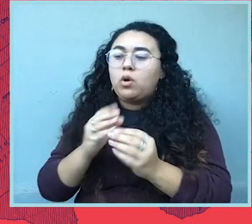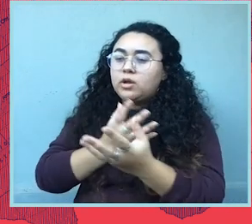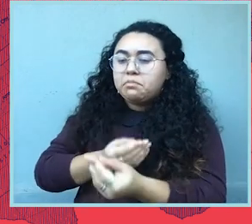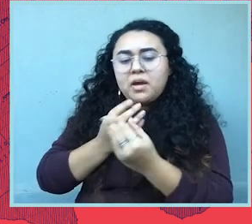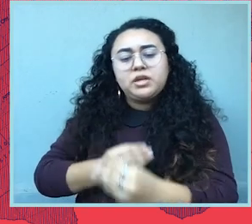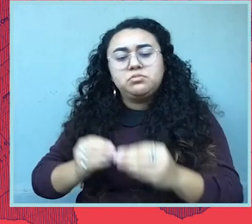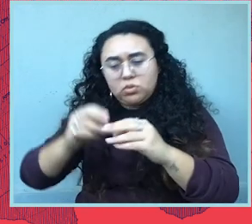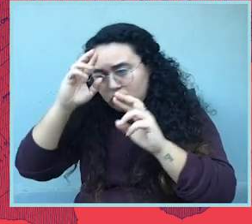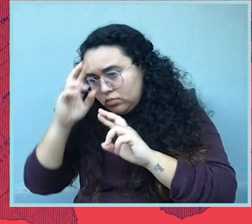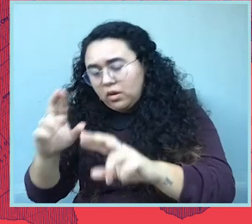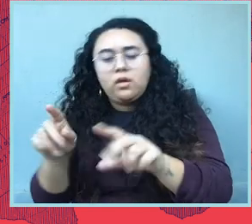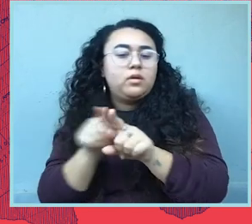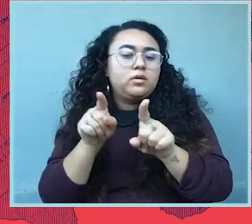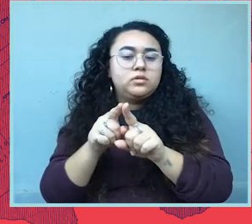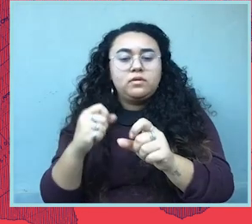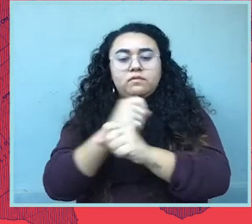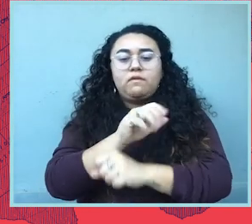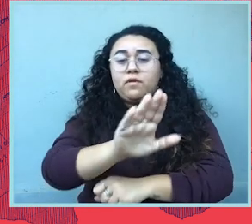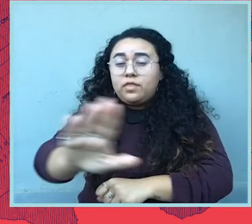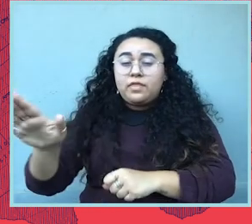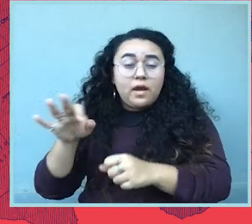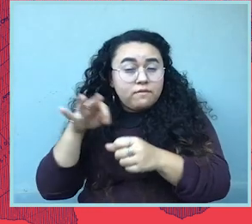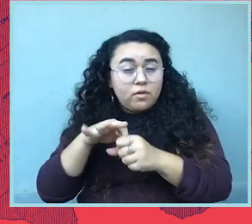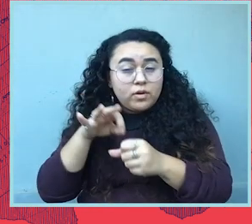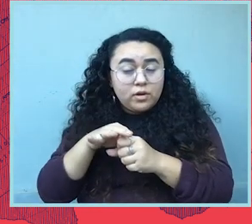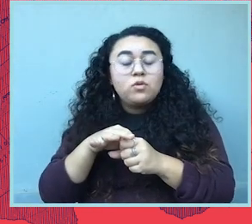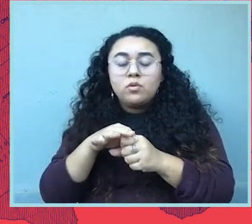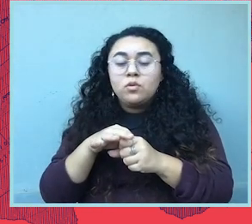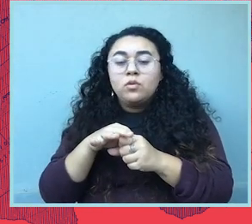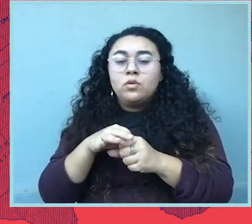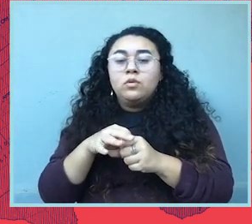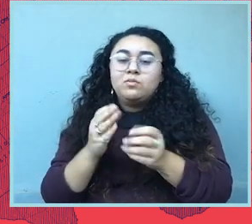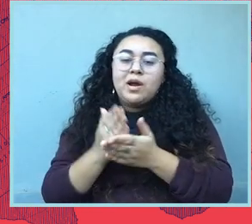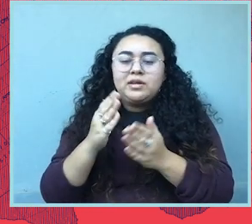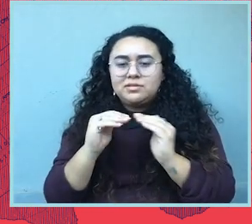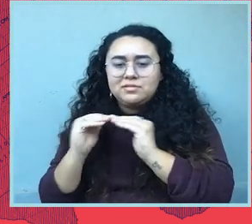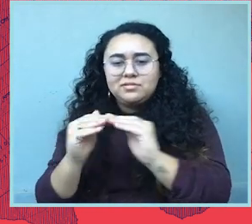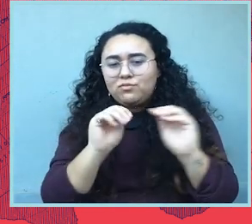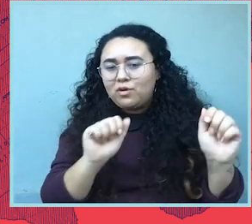And the fight for more equity, more compassion, more respect and the fight for fair voting